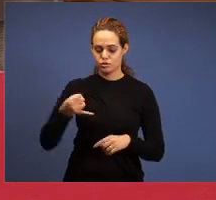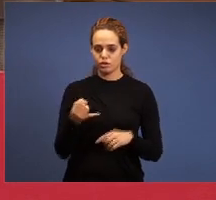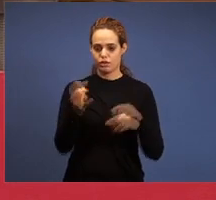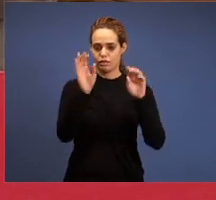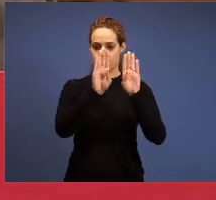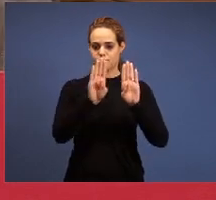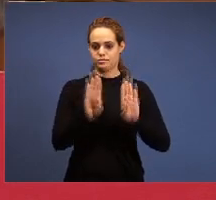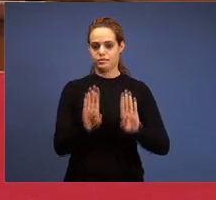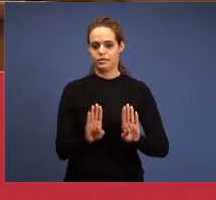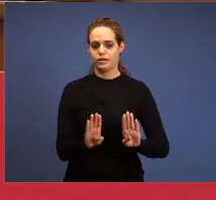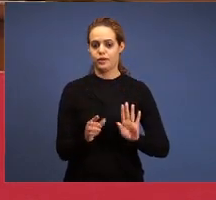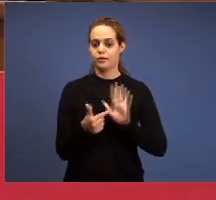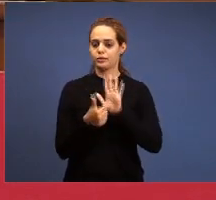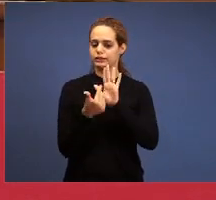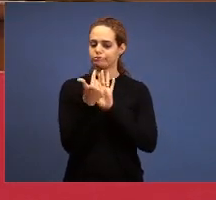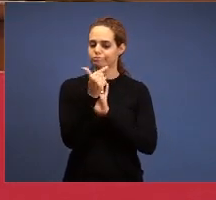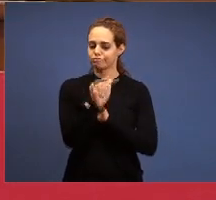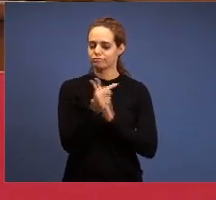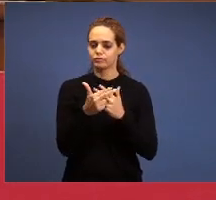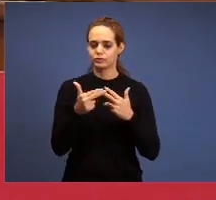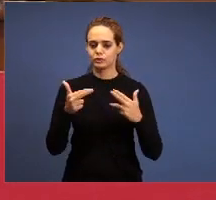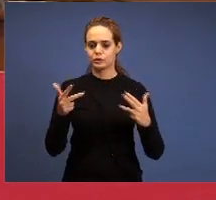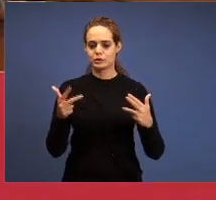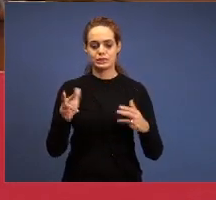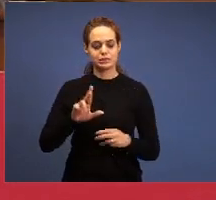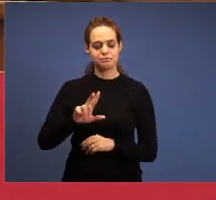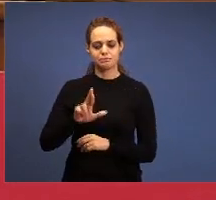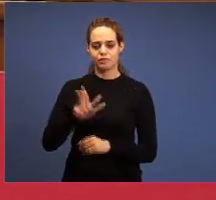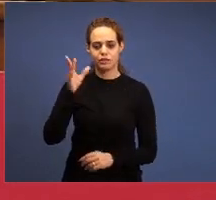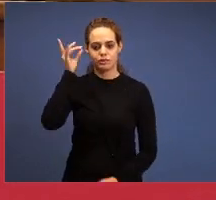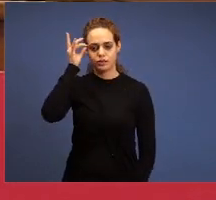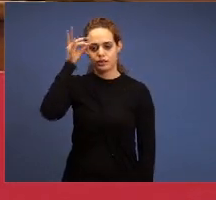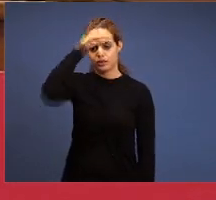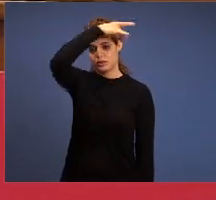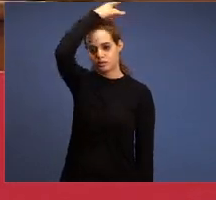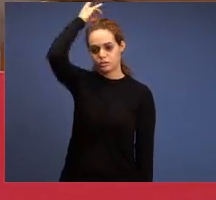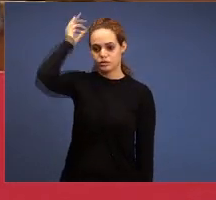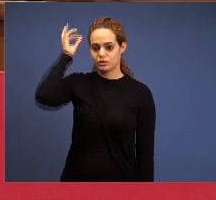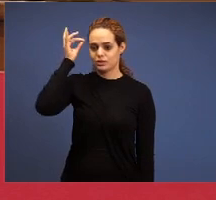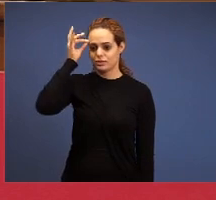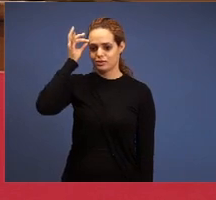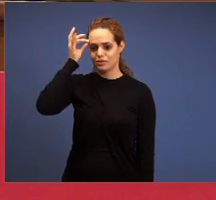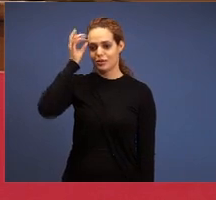something that wasn't from the Holy Spirit, was just an appearance, she mixes everything;